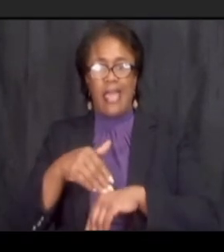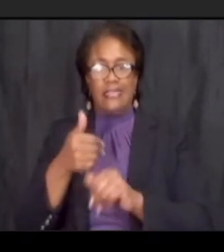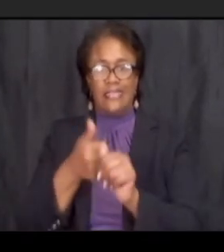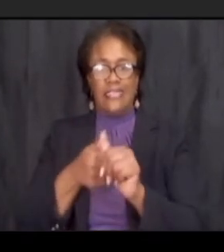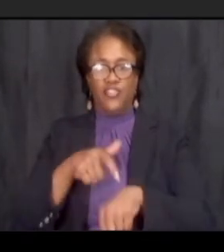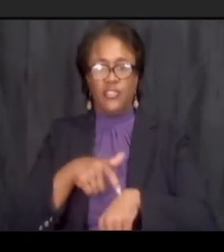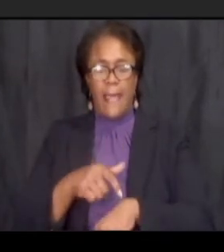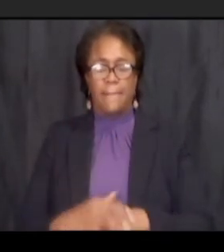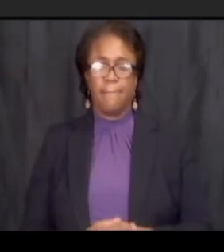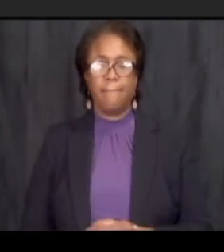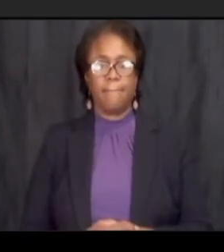thanks for calling